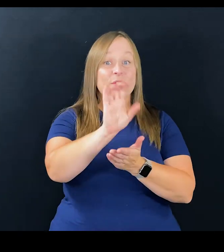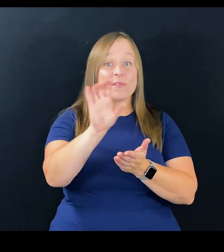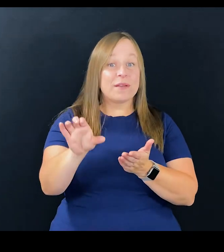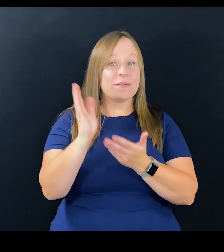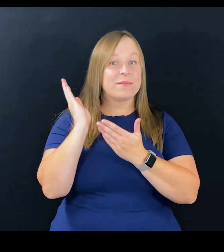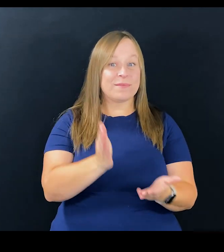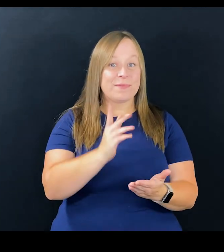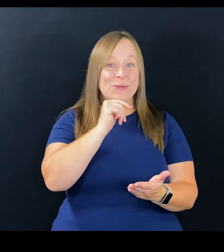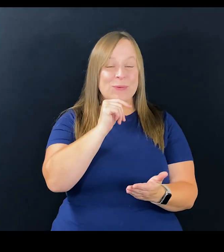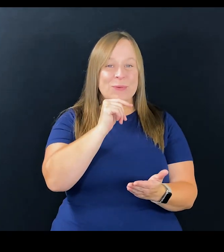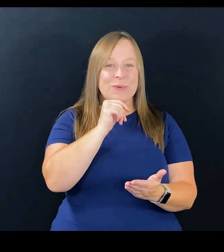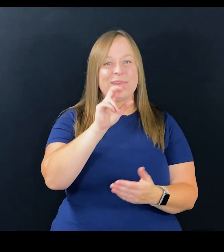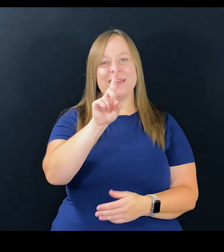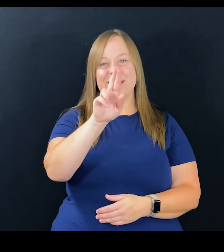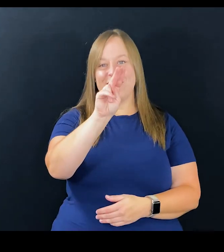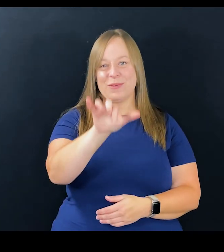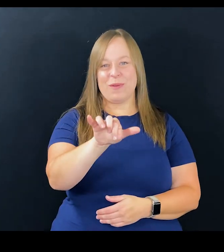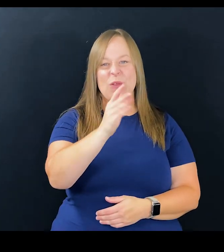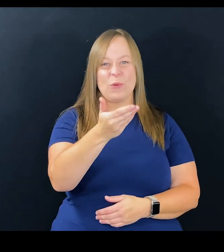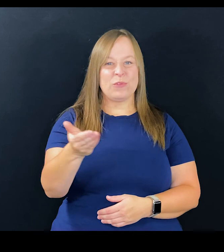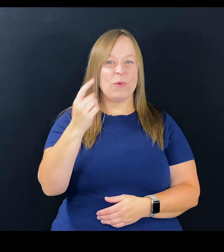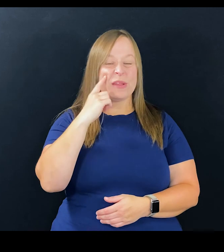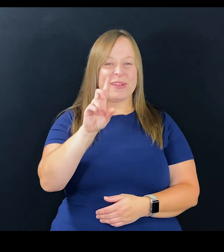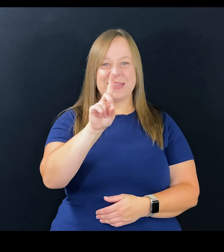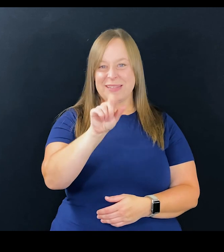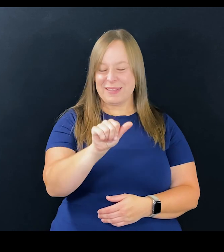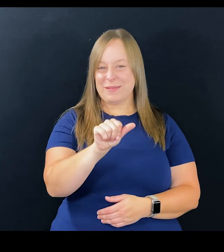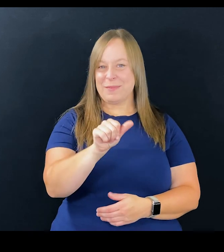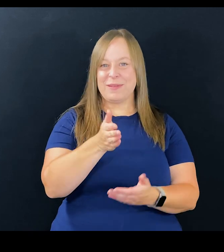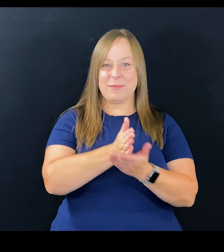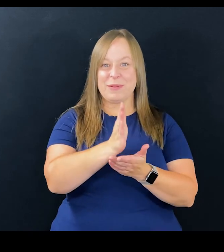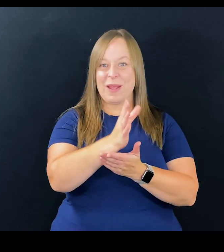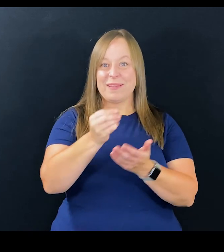[Narrator] Empire State of Rights: Closed Captioned has been brought to you by Disability Rights, New York.